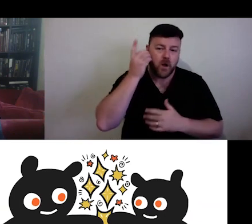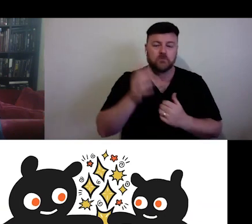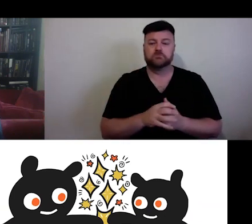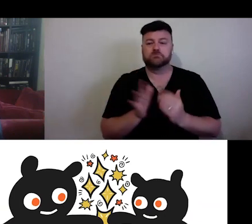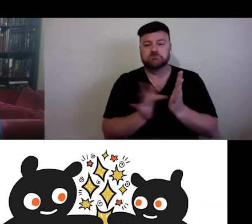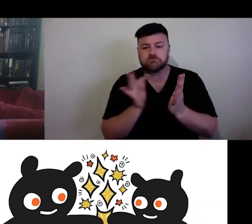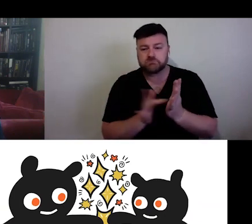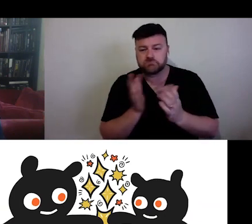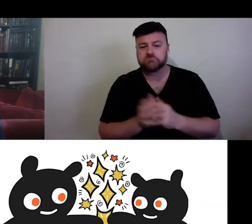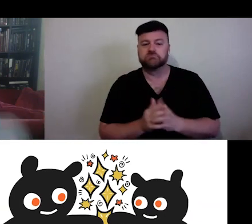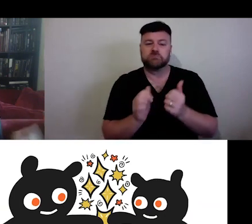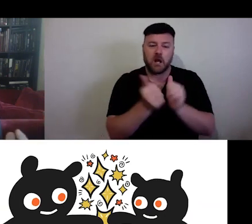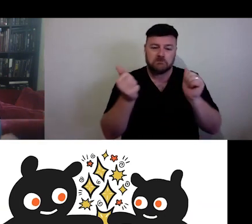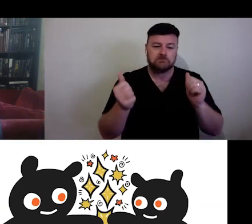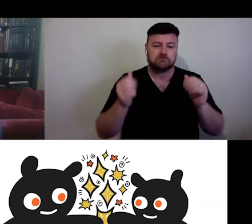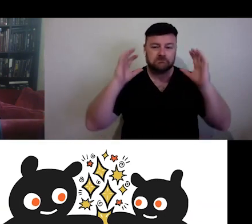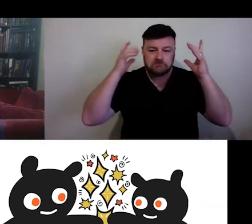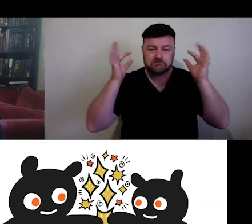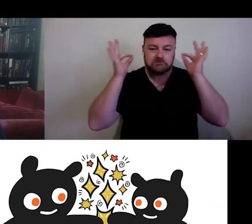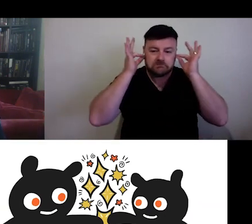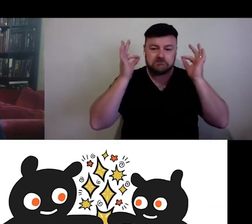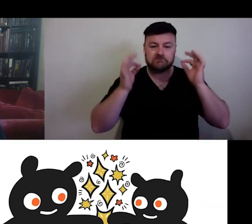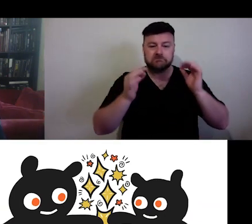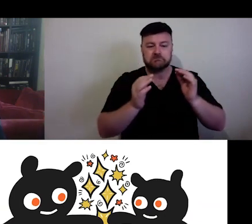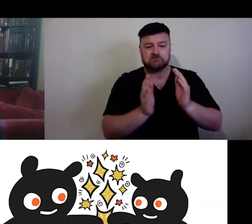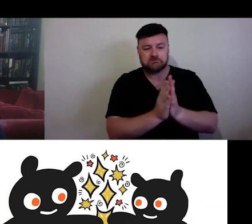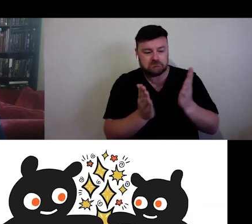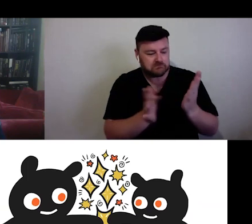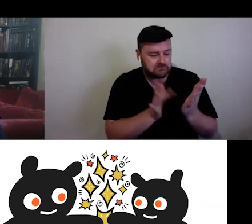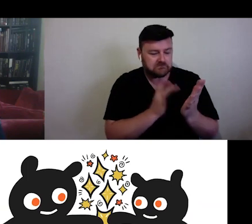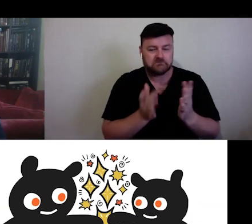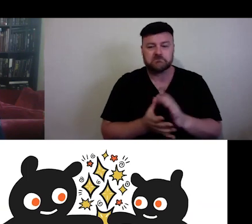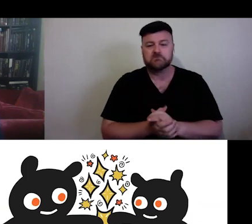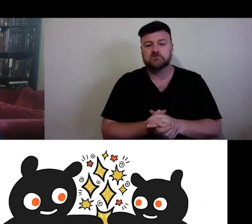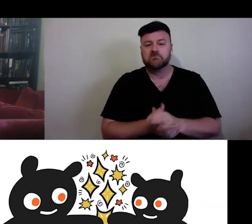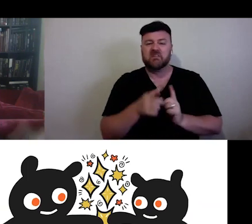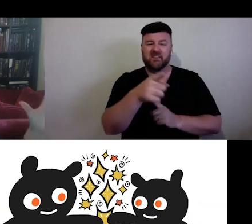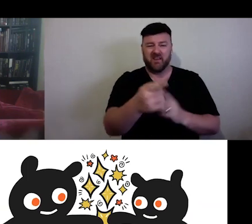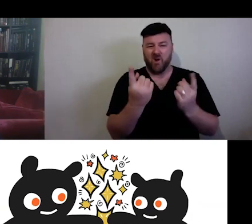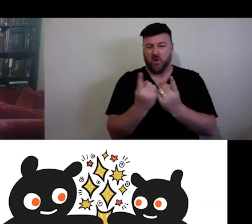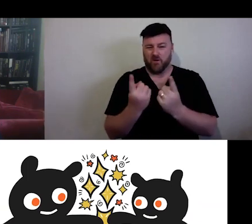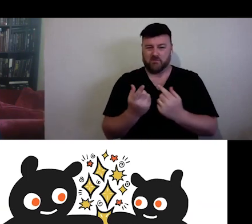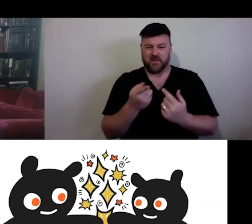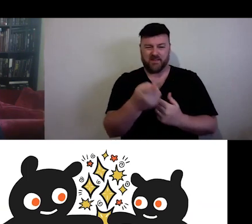games, audio, book, they can be viewed as objects disconnected or as